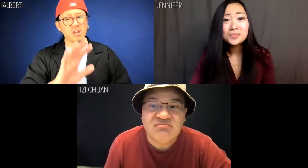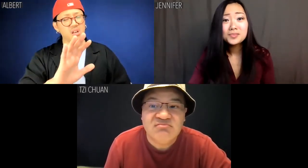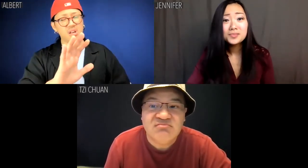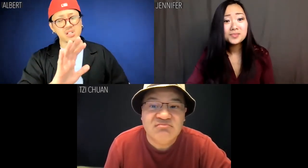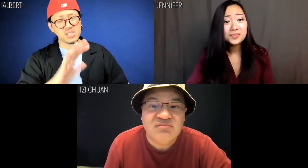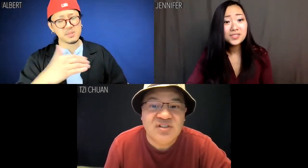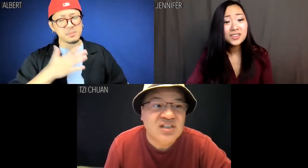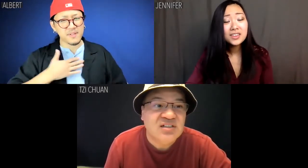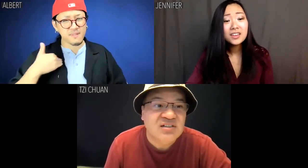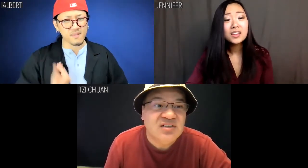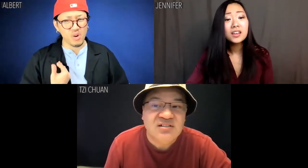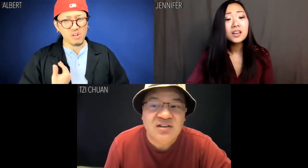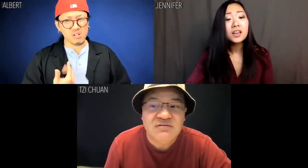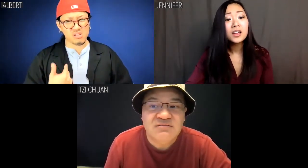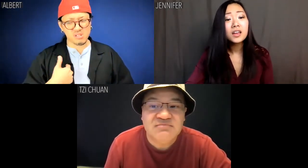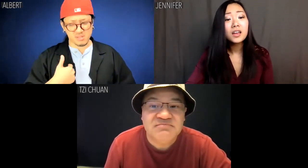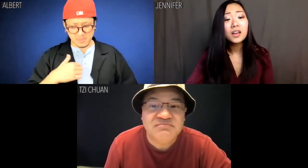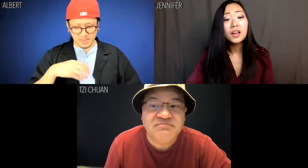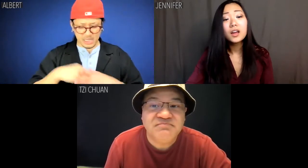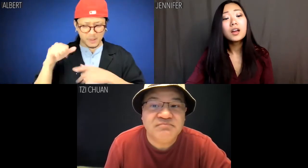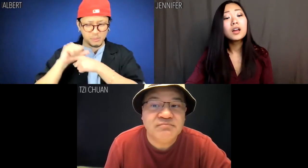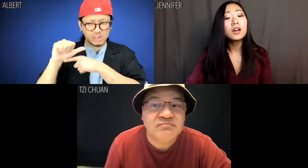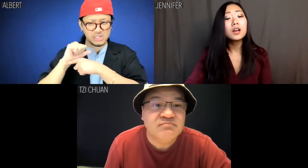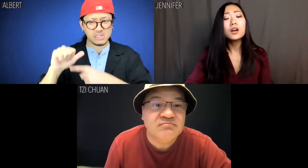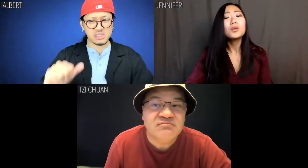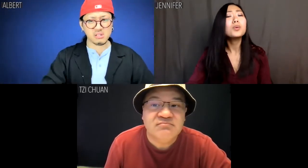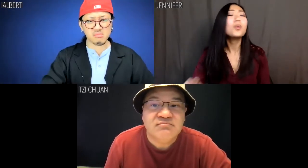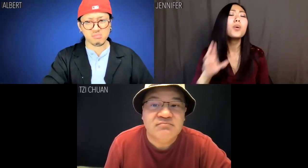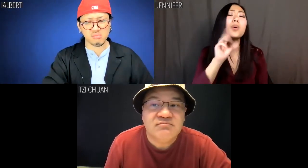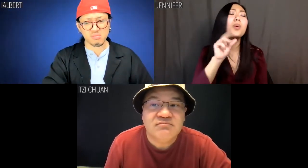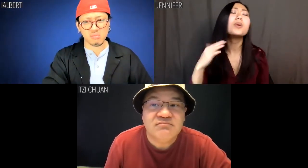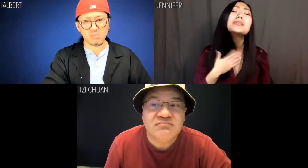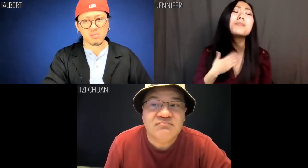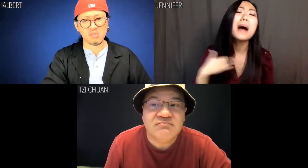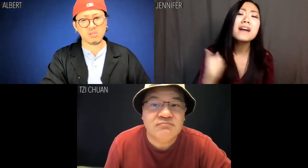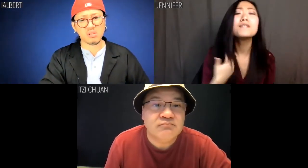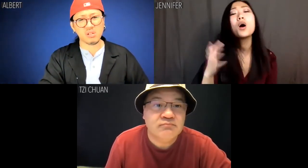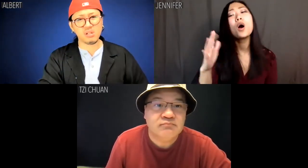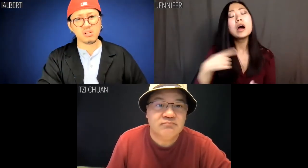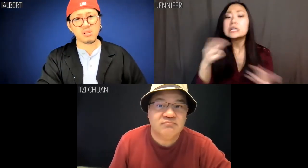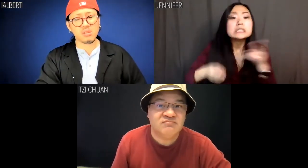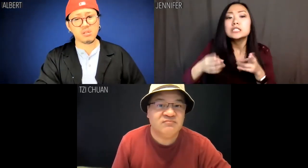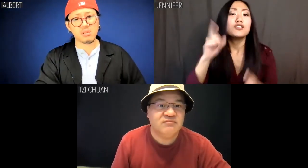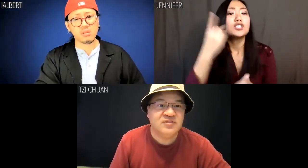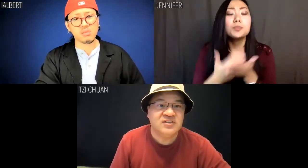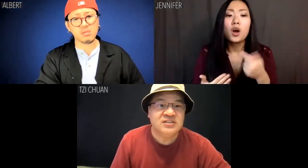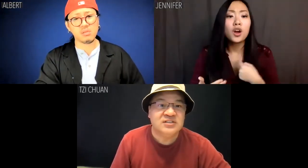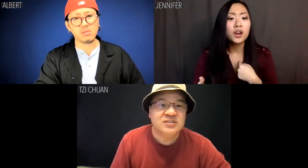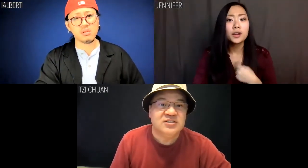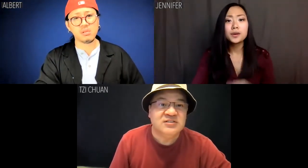Albert: It's my fault. I'm rusty. Jennifer: No, it's my fault. I rushed the first phrase.